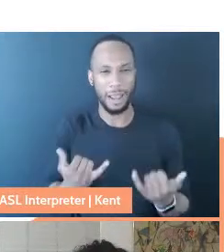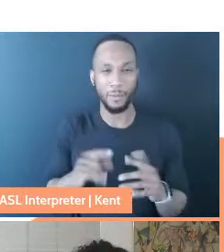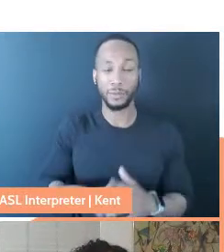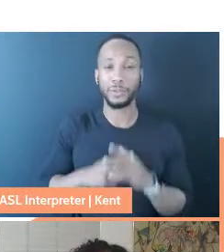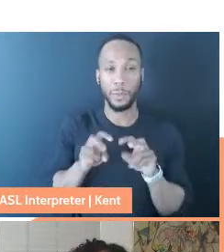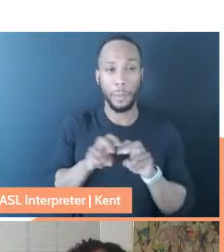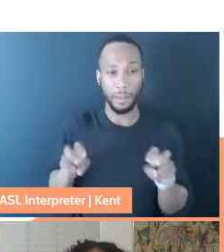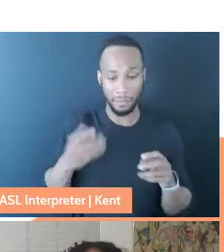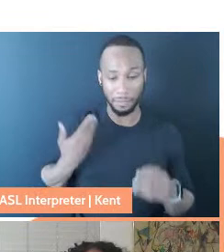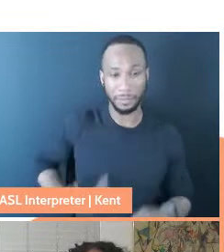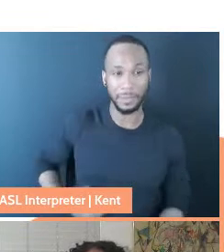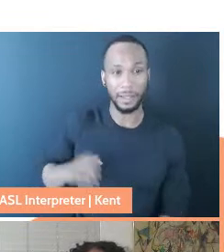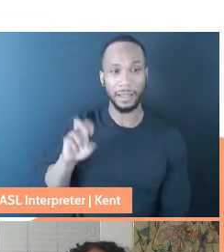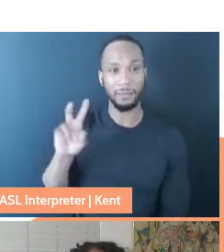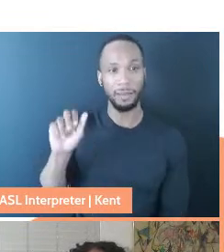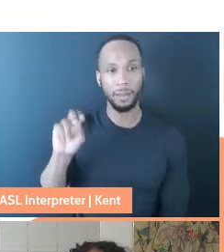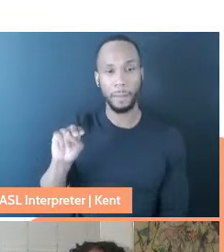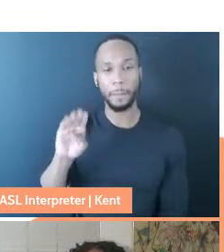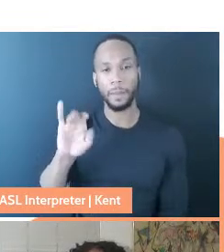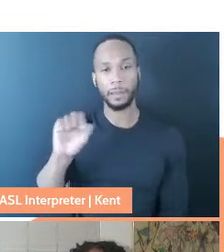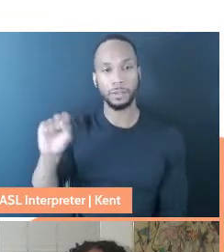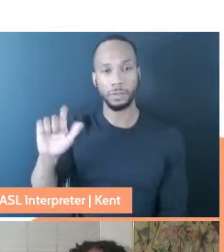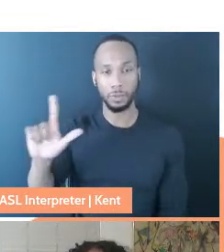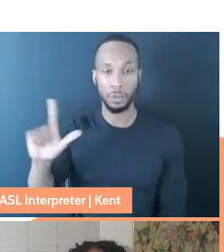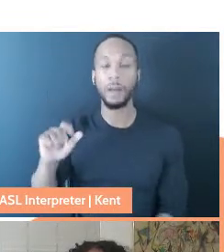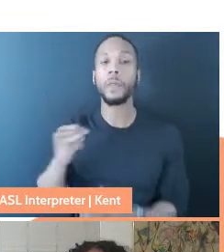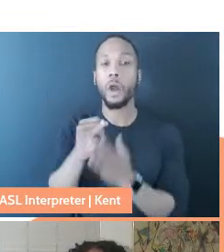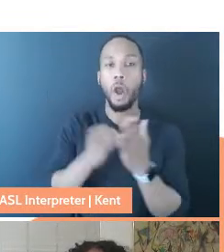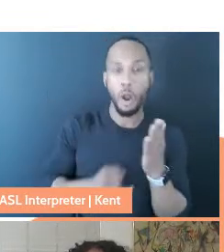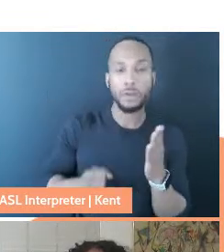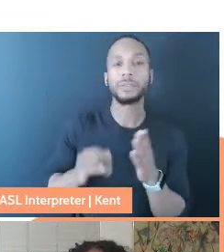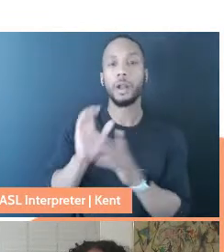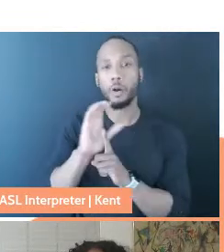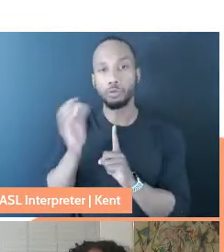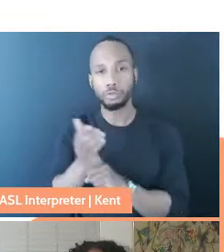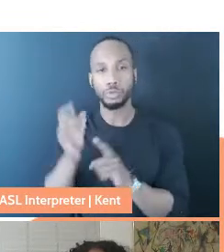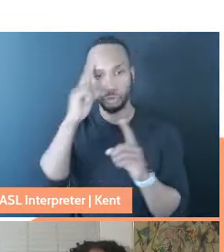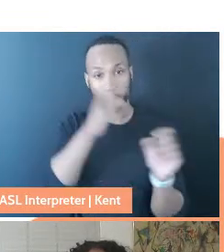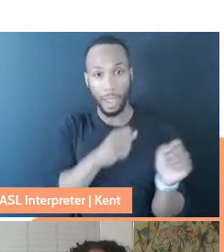Evan Bissell. I'm the arts and cultural strategy coordinator at the Othering & Belonging Institute